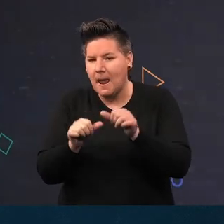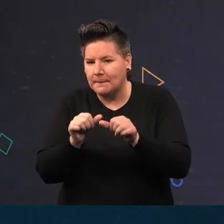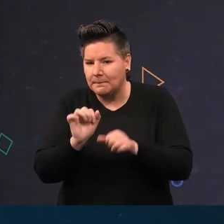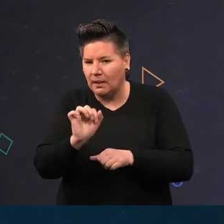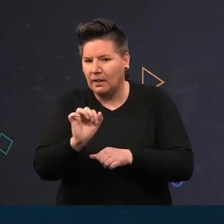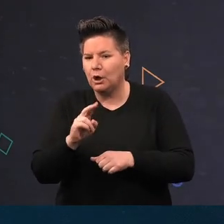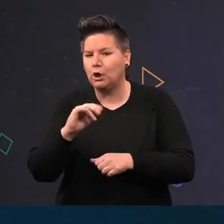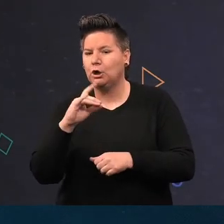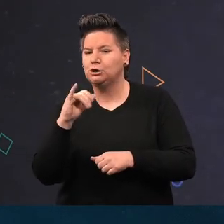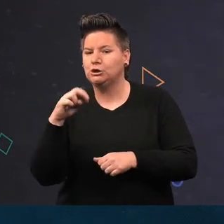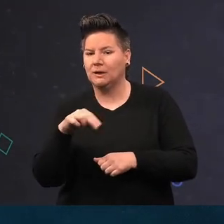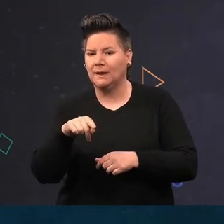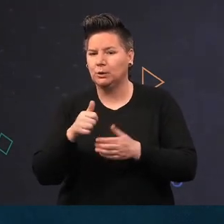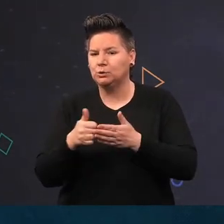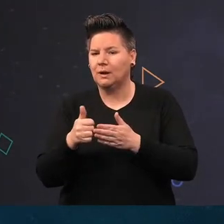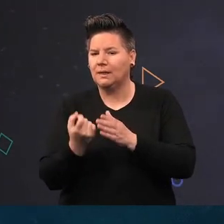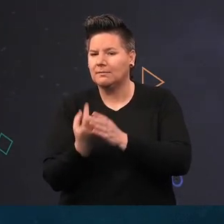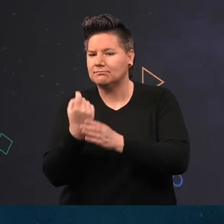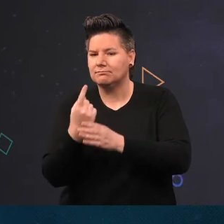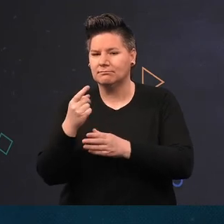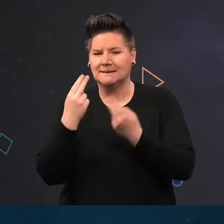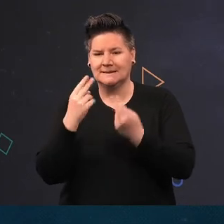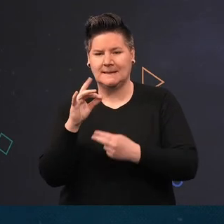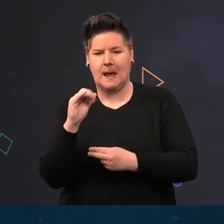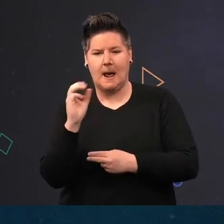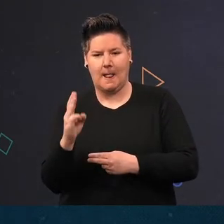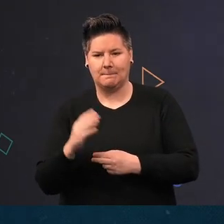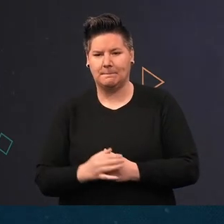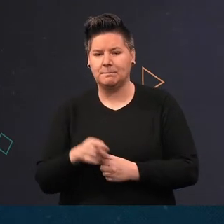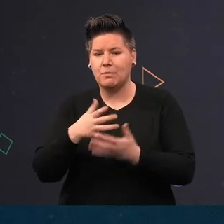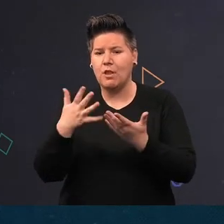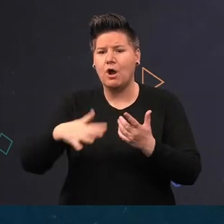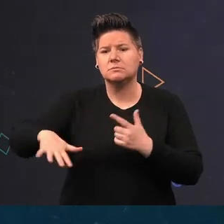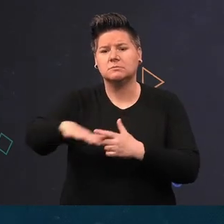zones grazing on the kelp. The seabed here has a lot of broken shell, mainly Modiolus